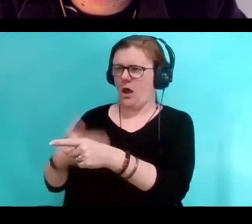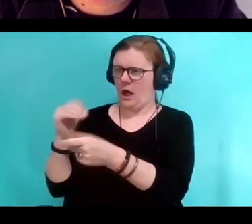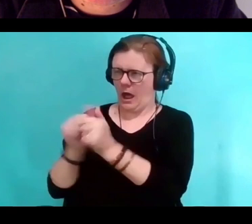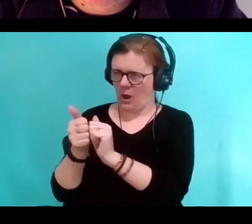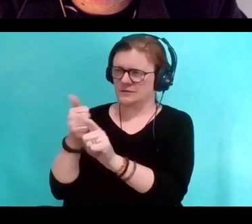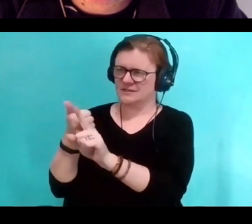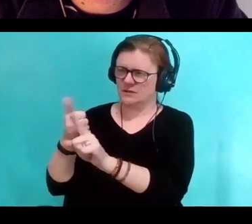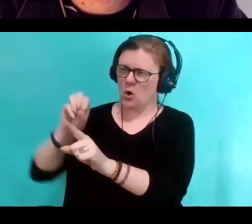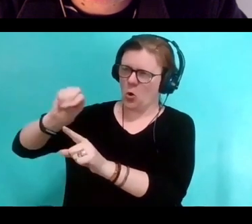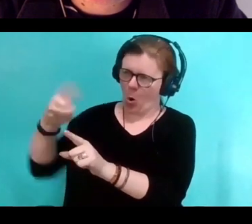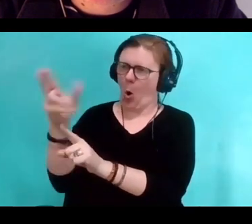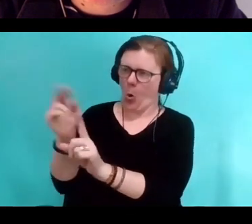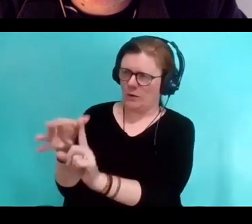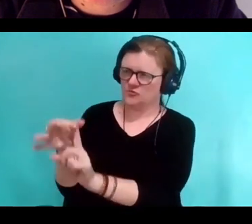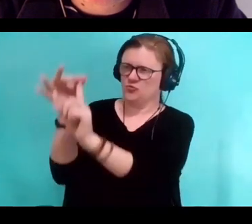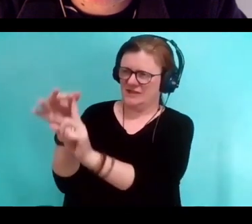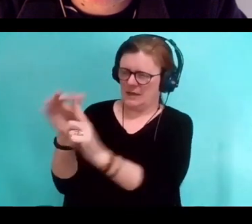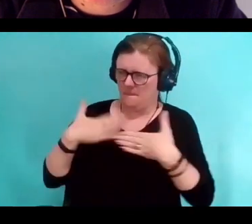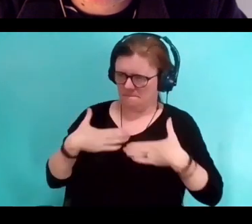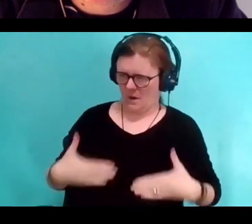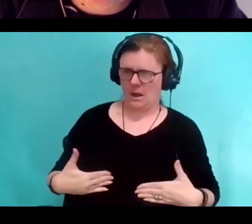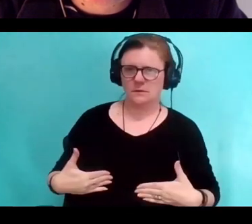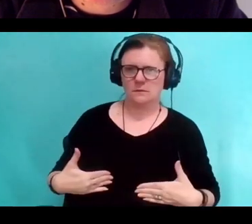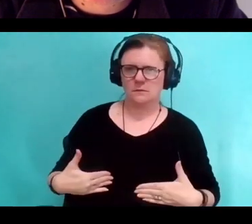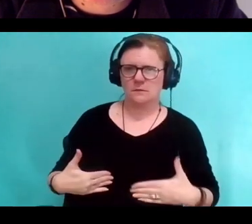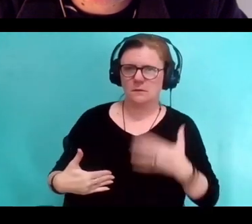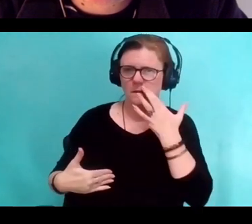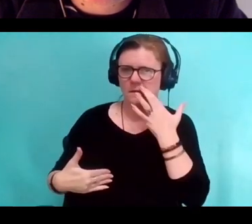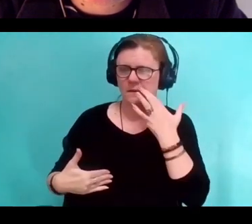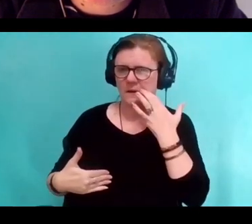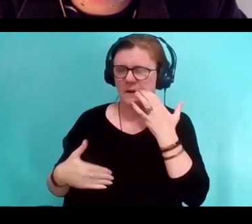So I wondered how you feel about that, of like that tension between,